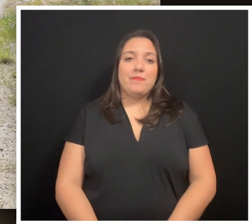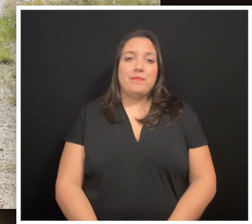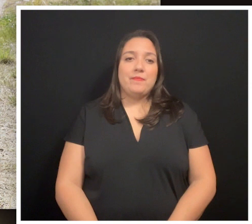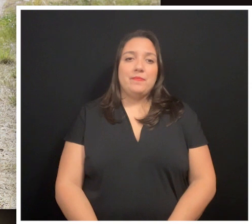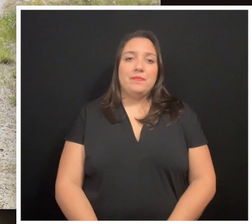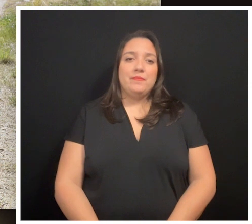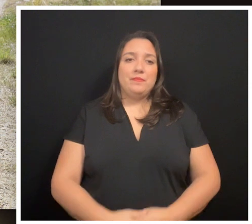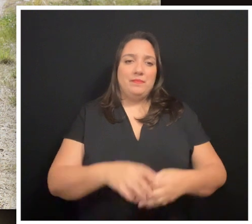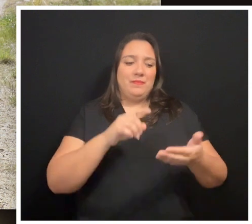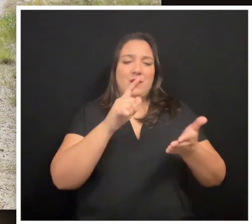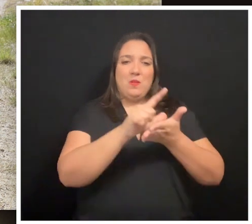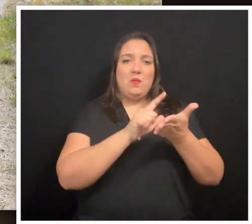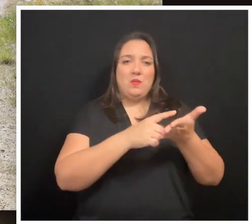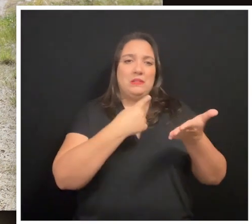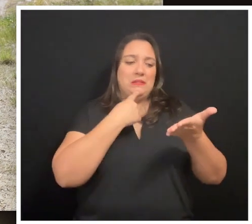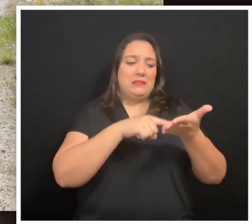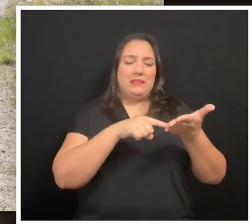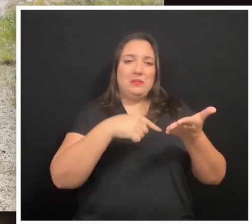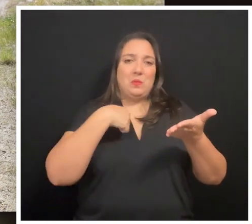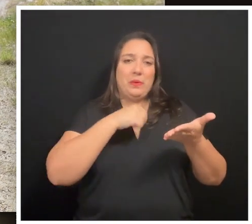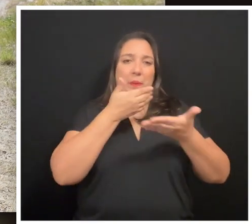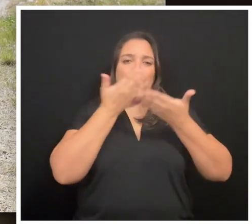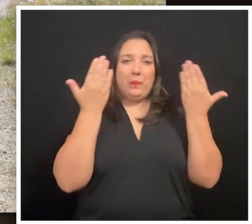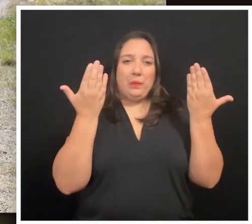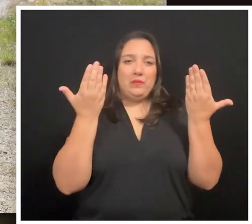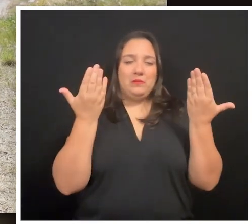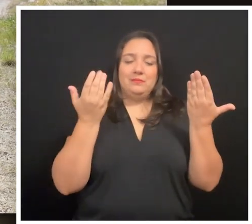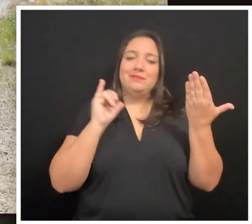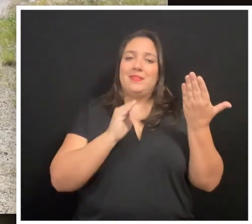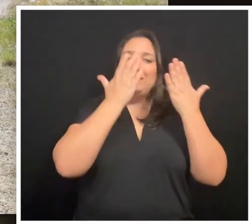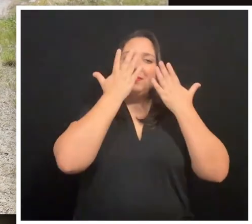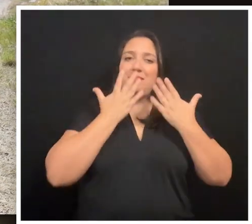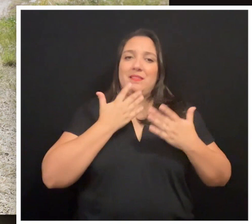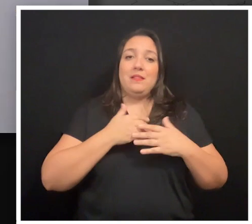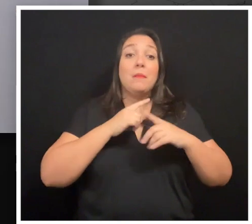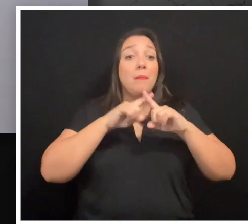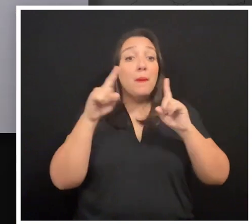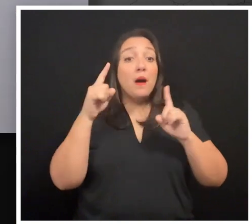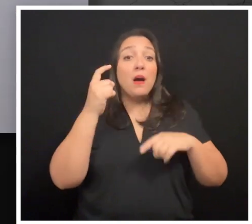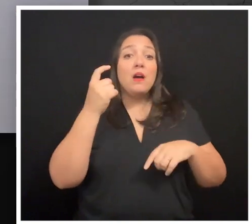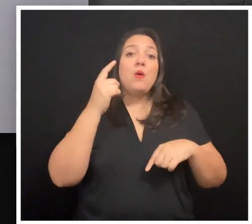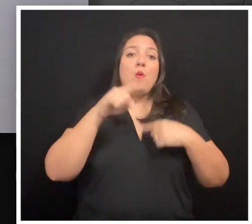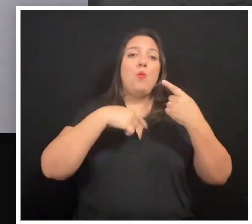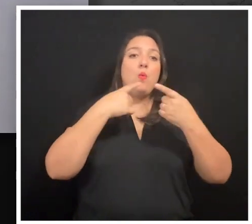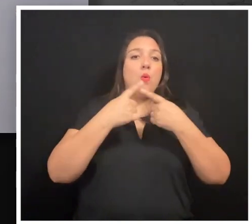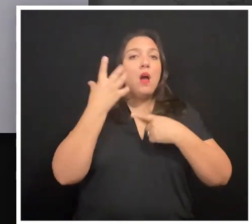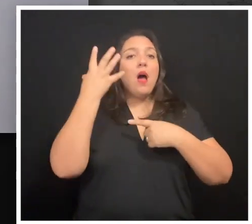It's as if they were not in existence. And that's quite unfortunate. However, when I'm out and about,